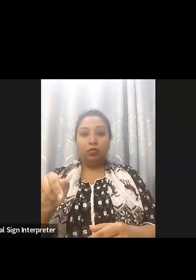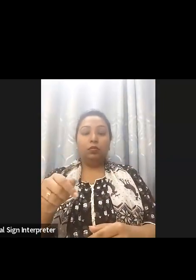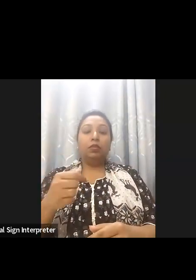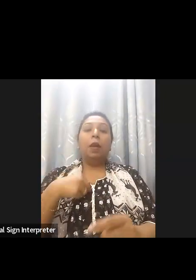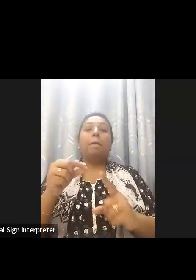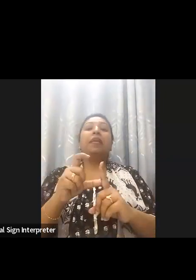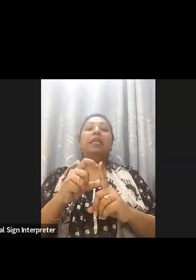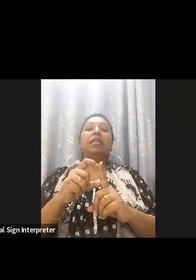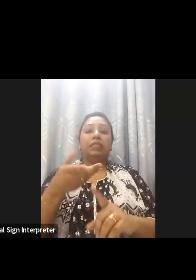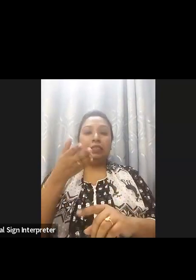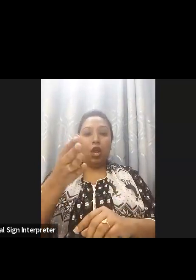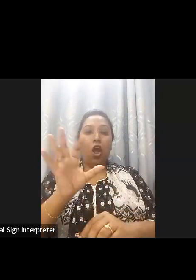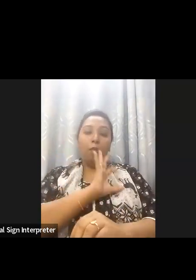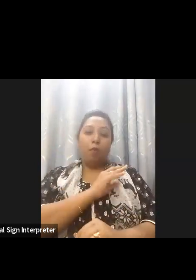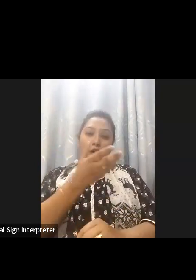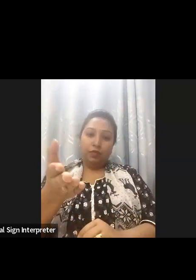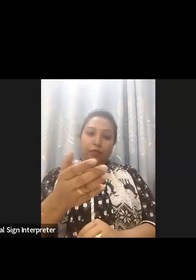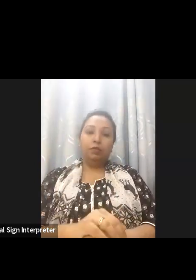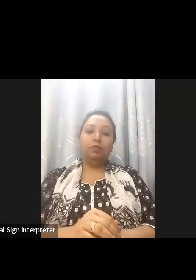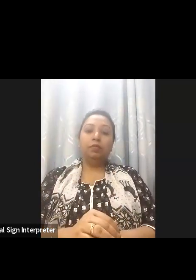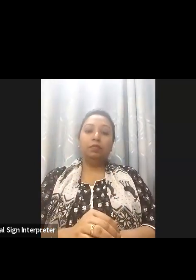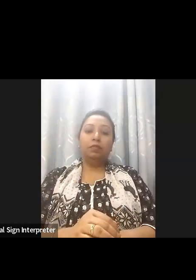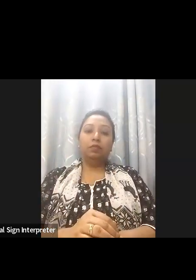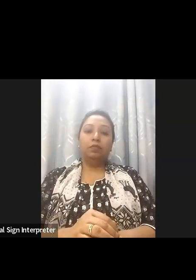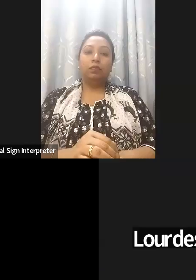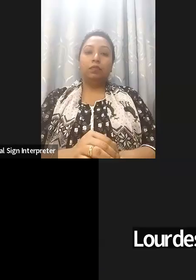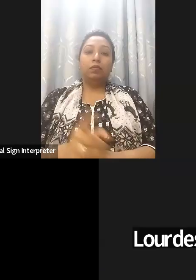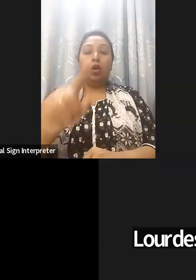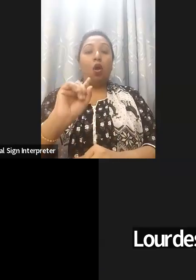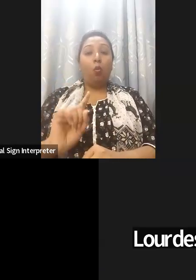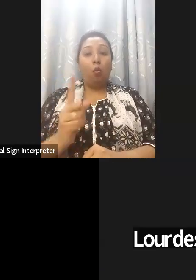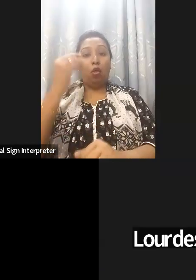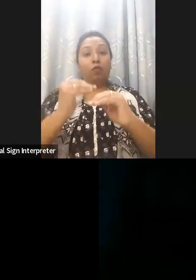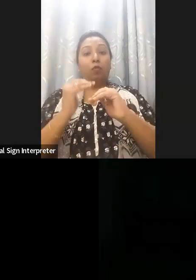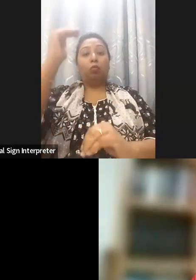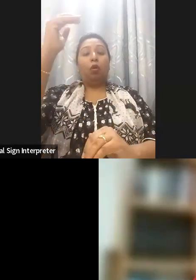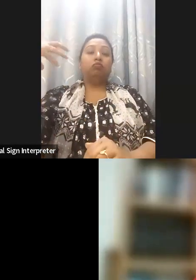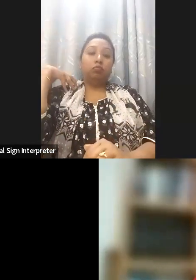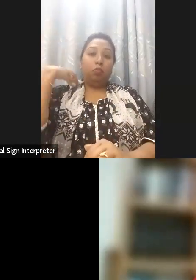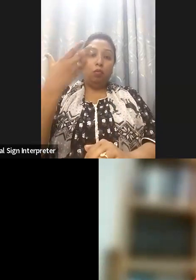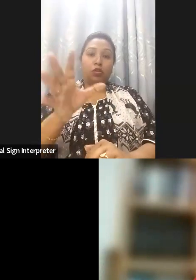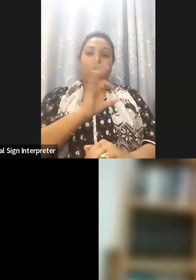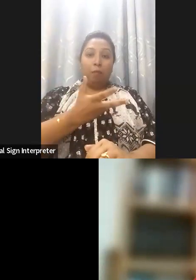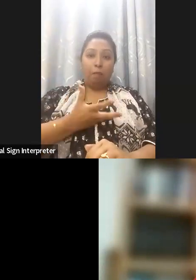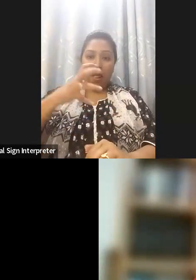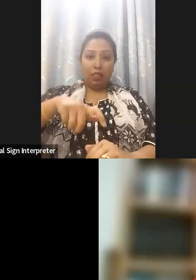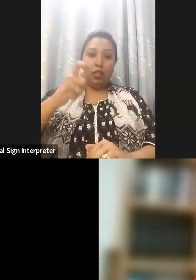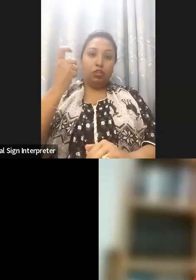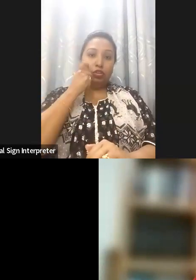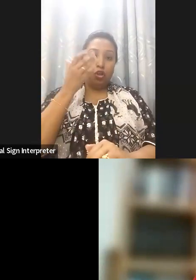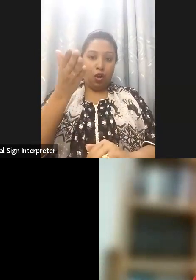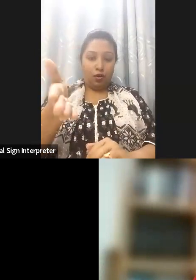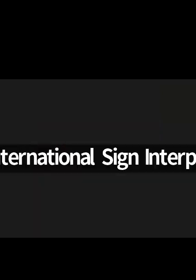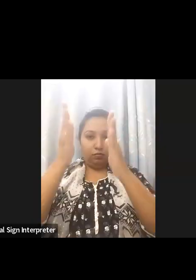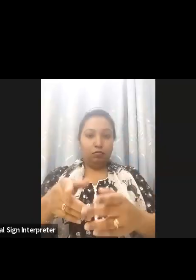He's one of the most senior officials of the Bangladesh government he's here and also